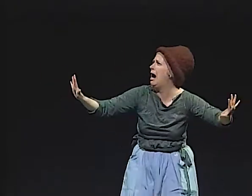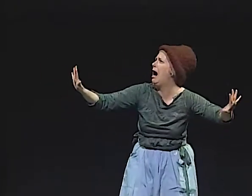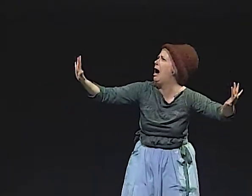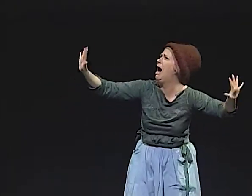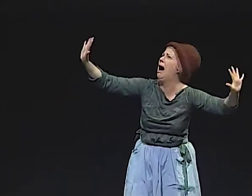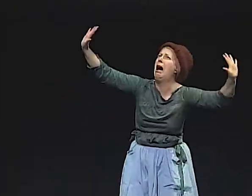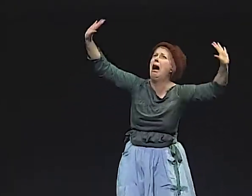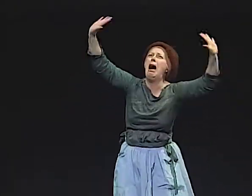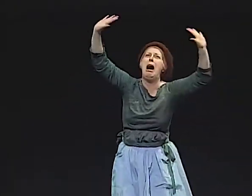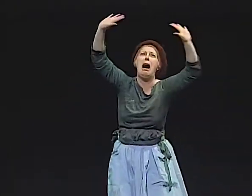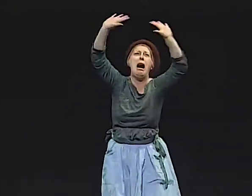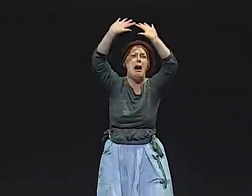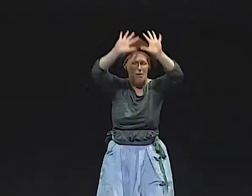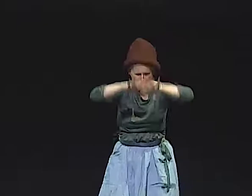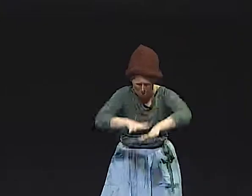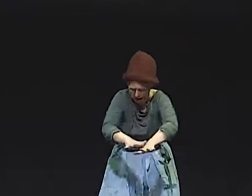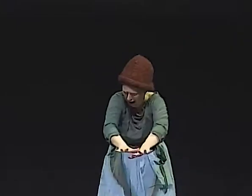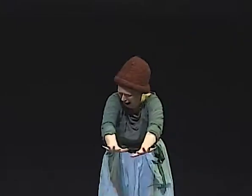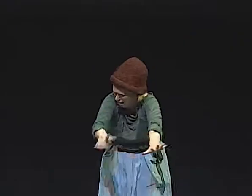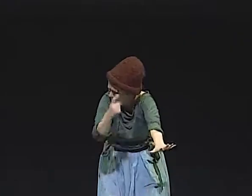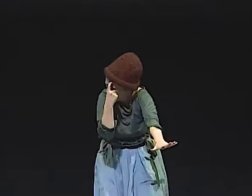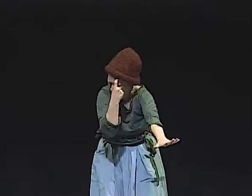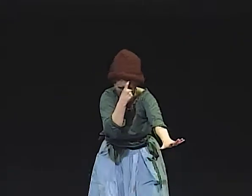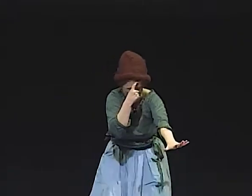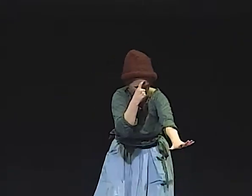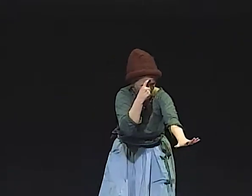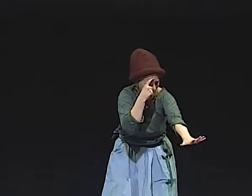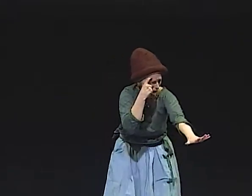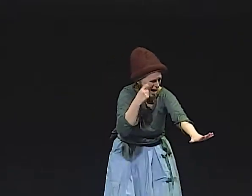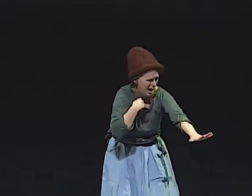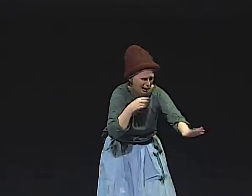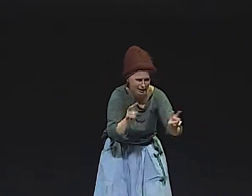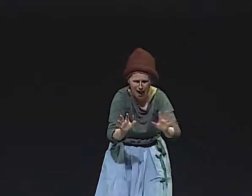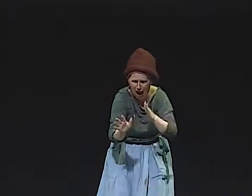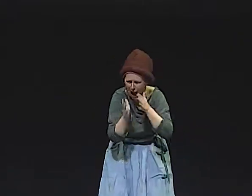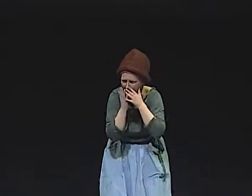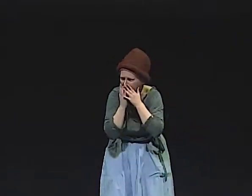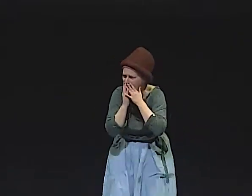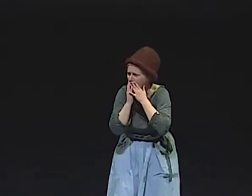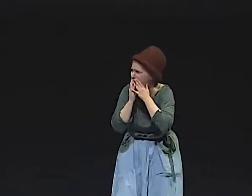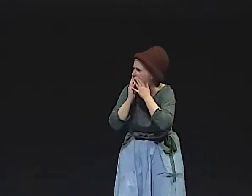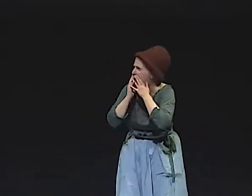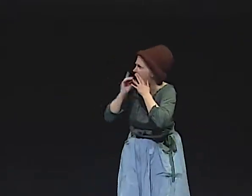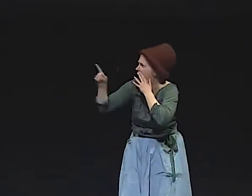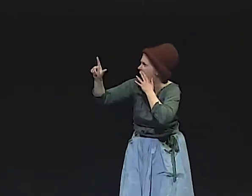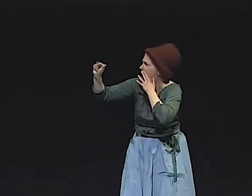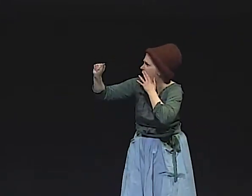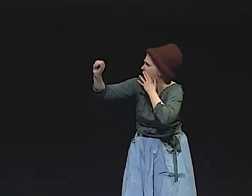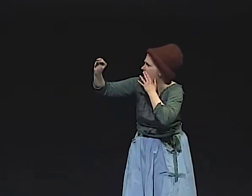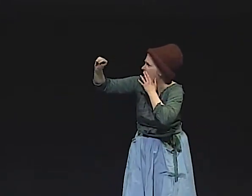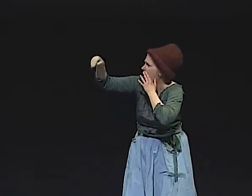THE BLACKENED WALLS, THE BLACKENED FLOOR FOREVER ETCHED IN MY MEMORY.